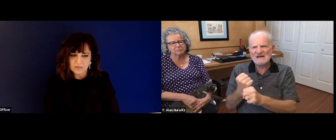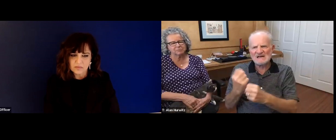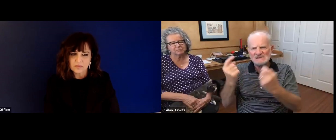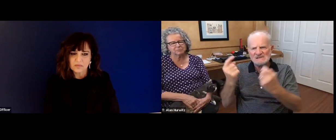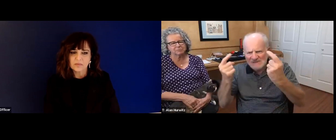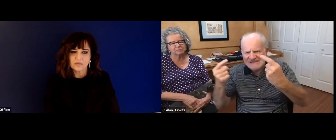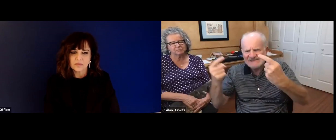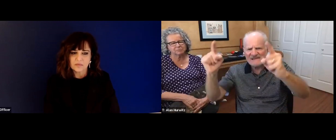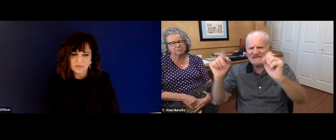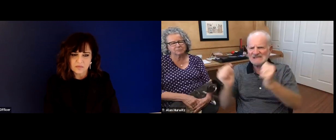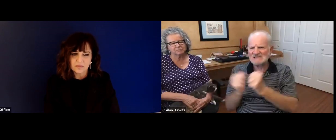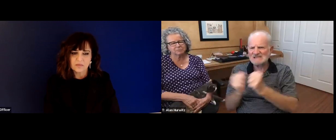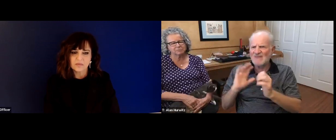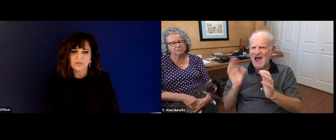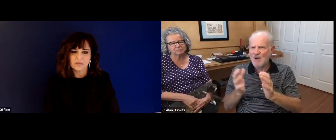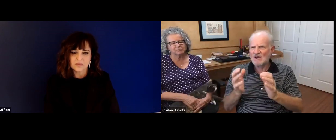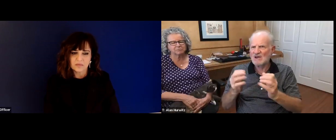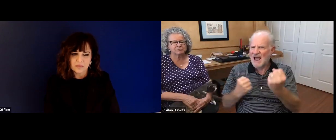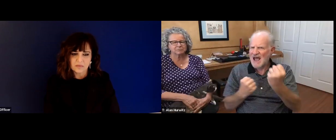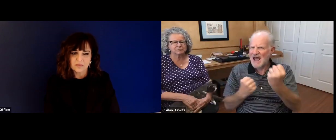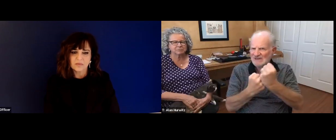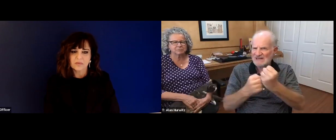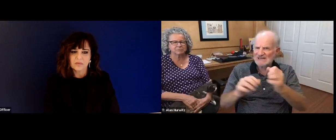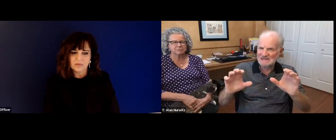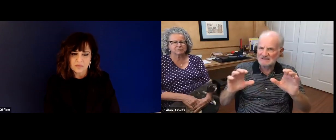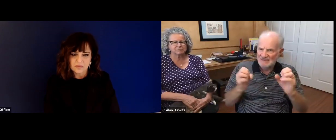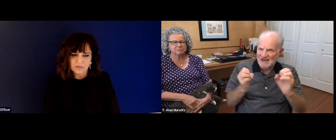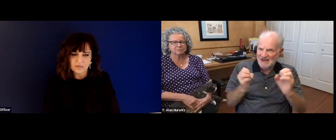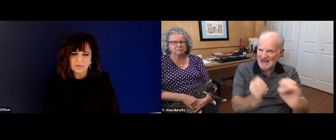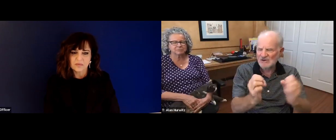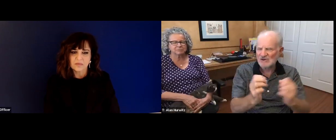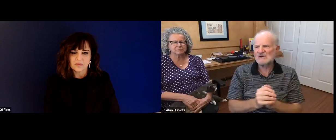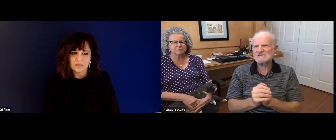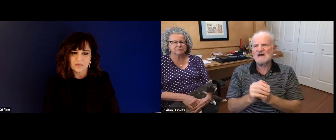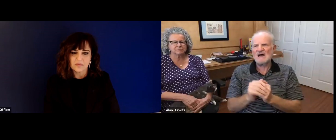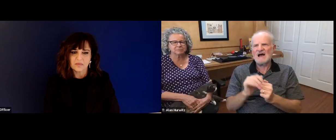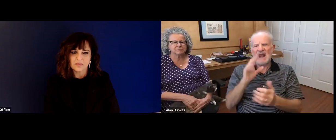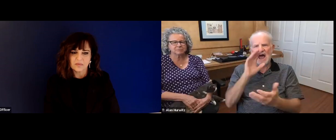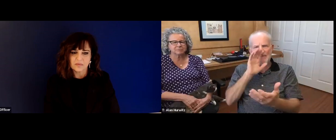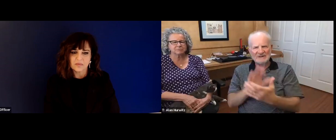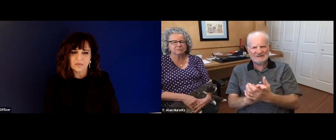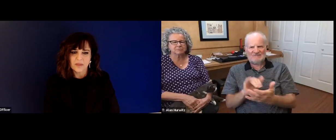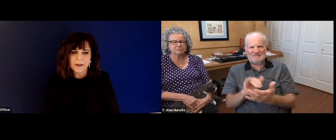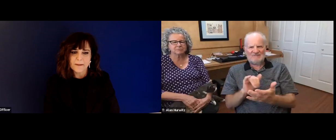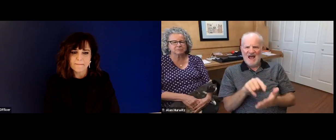of different issues and advocacy concerns. And we were able to, I